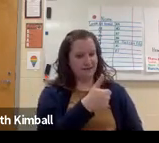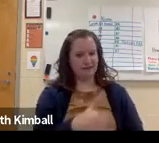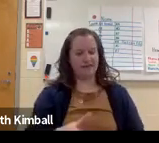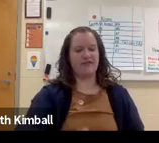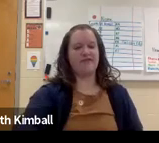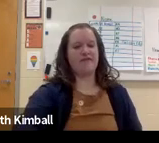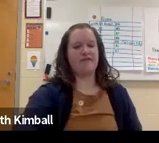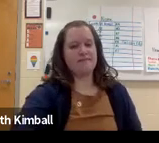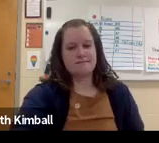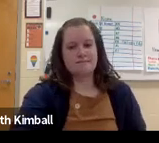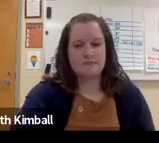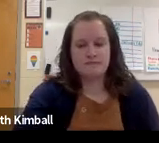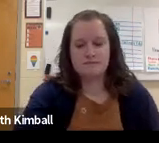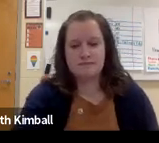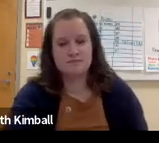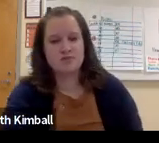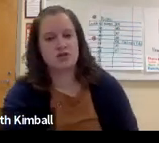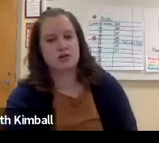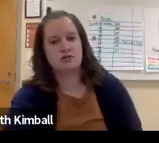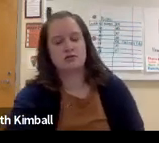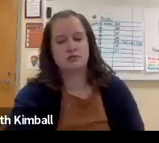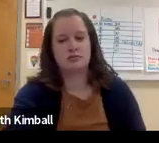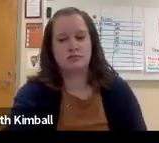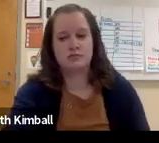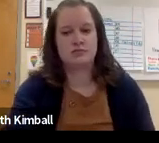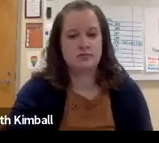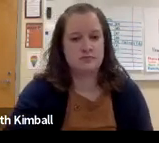I think it was because she had some pride in herself, in the work she was doing.